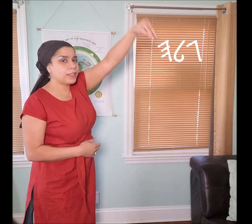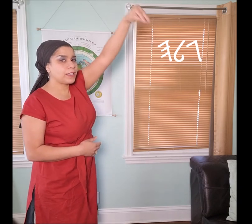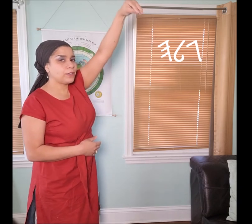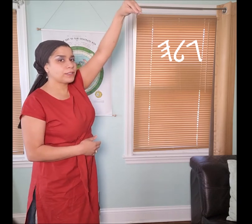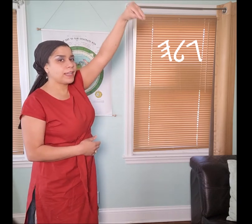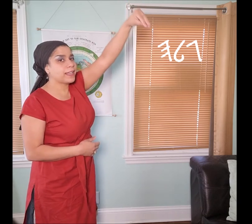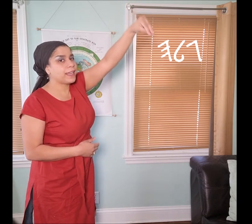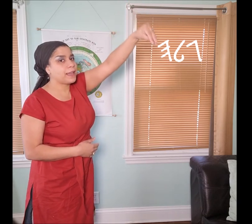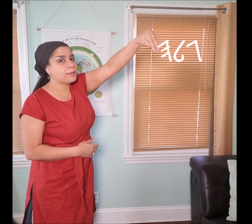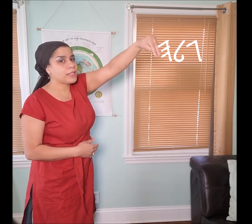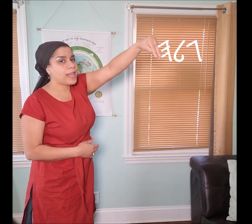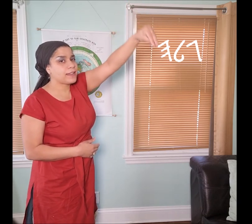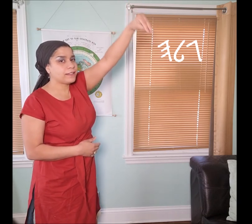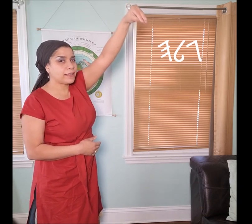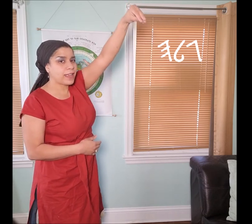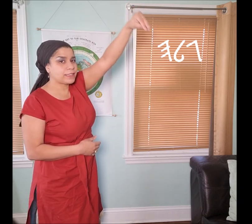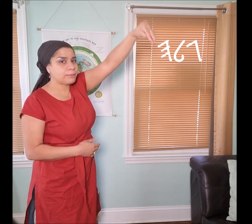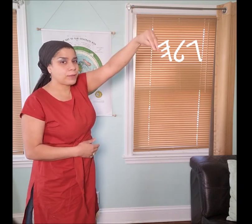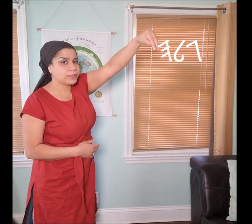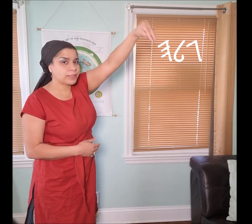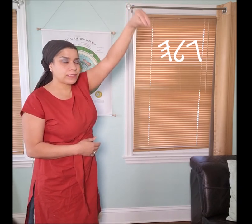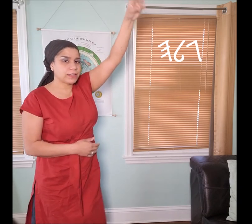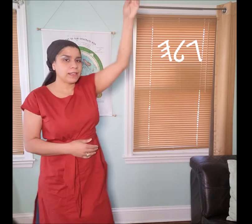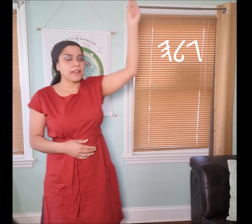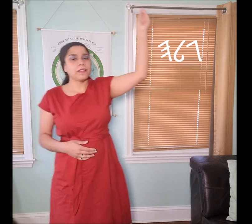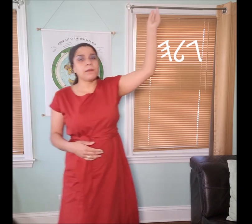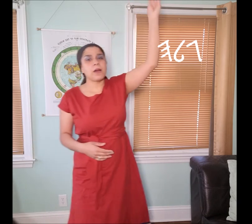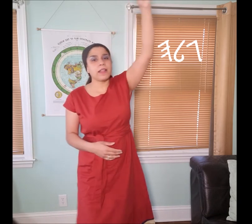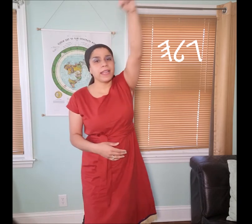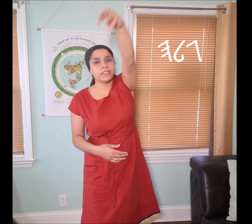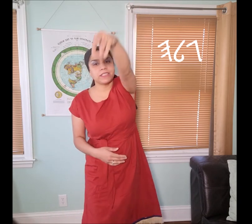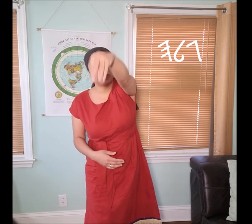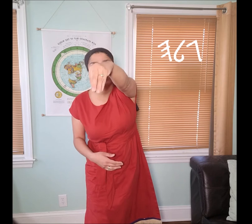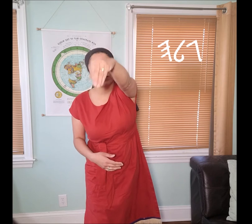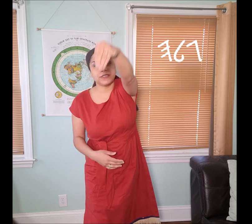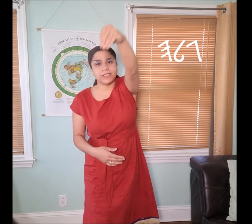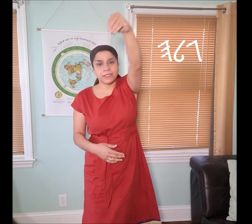it looks like a camel's head as it bounces. The “𐤂 gamal” hand gesture does this.